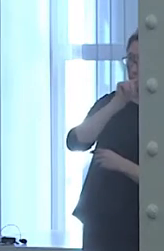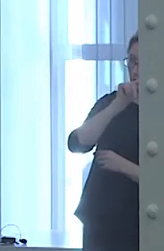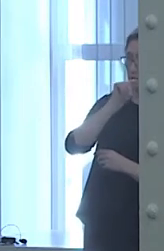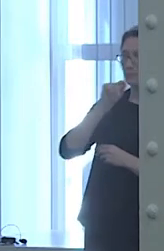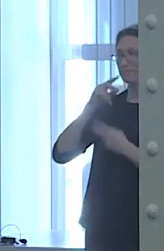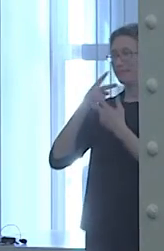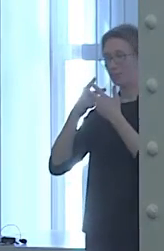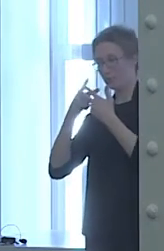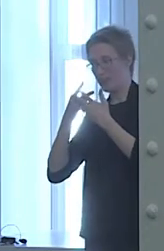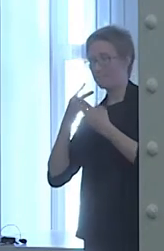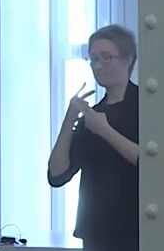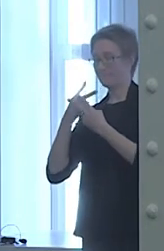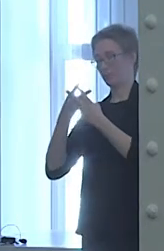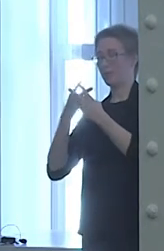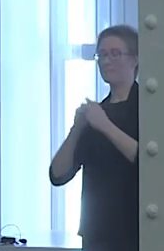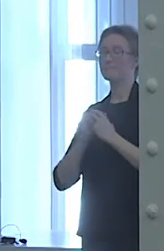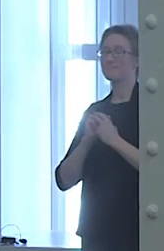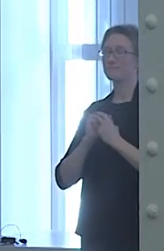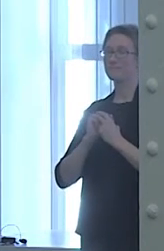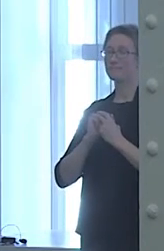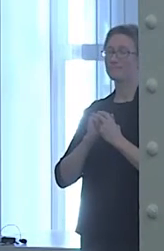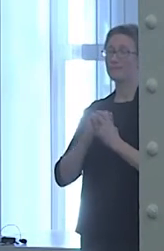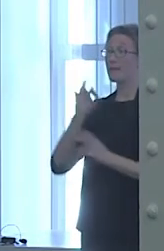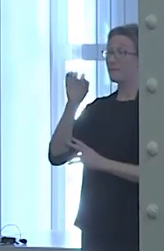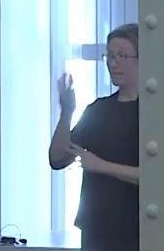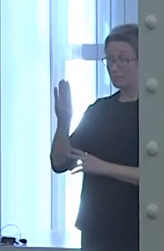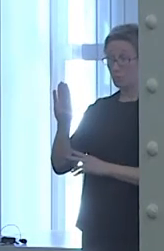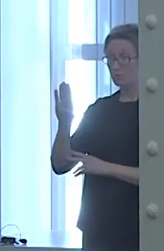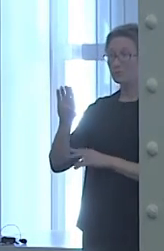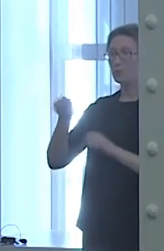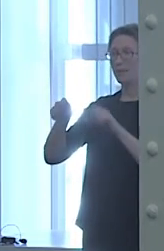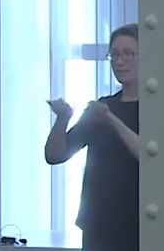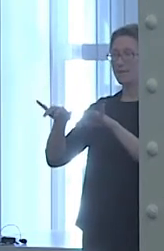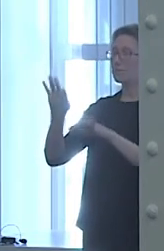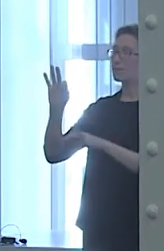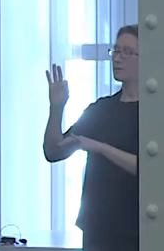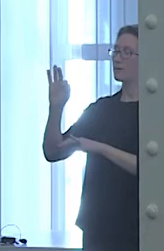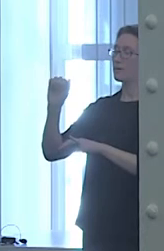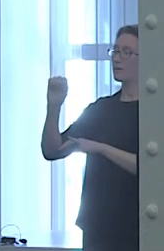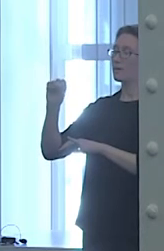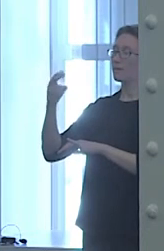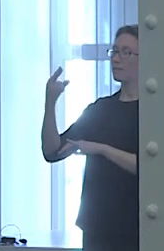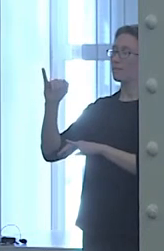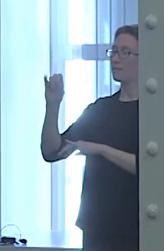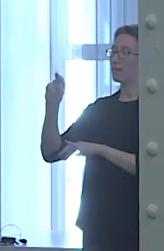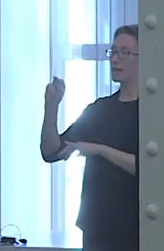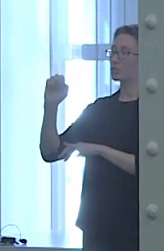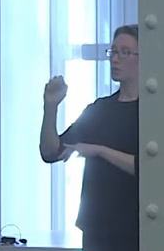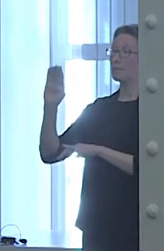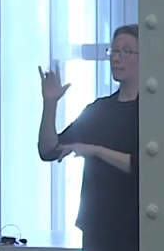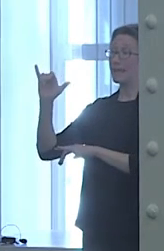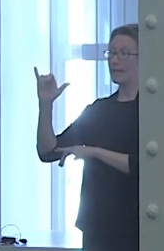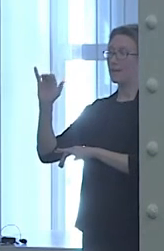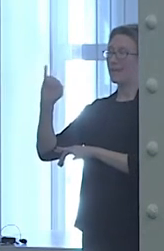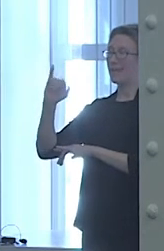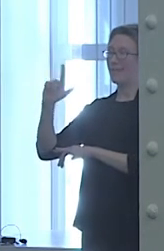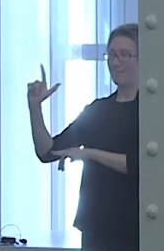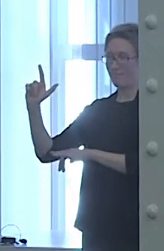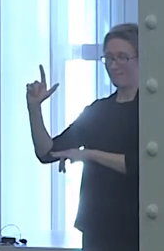If you go to Facebook you can type in Fashionably Ill and you should be able to find me. Let's see.